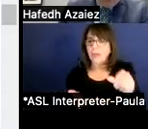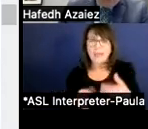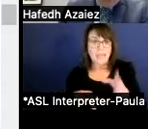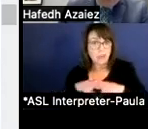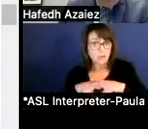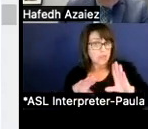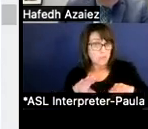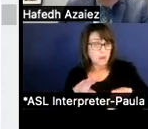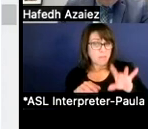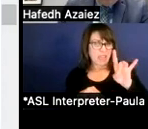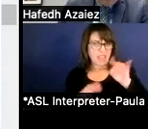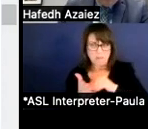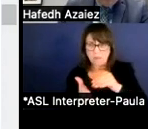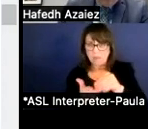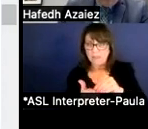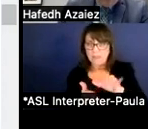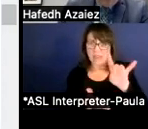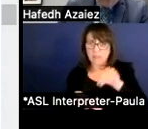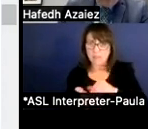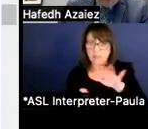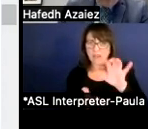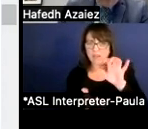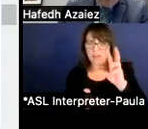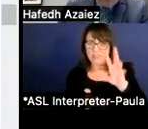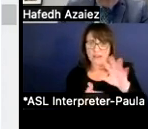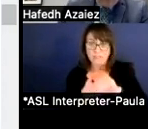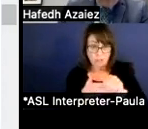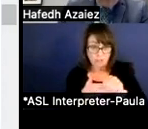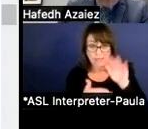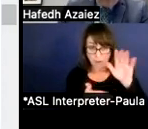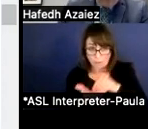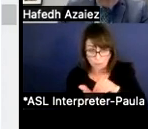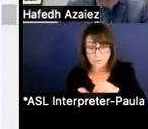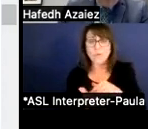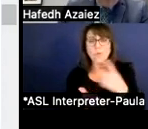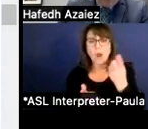about 8,565,000. 1% increase is approximately $4 million.